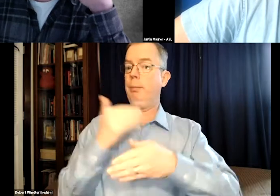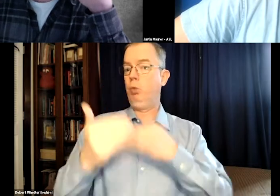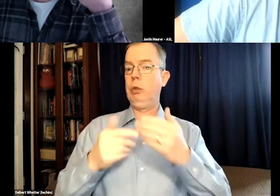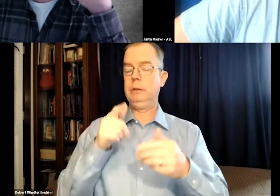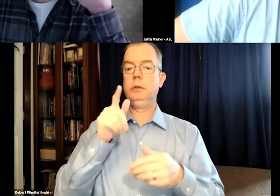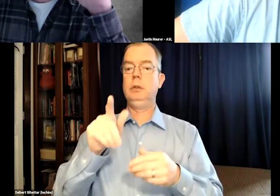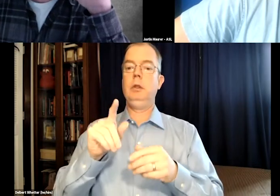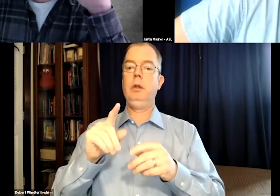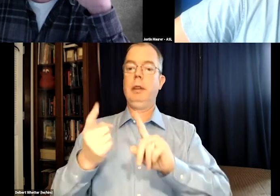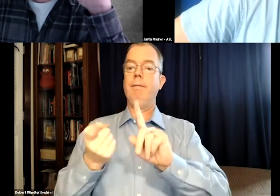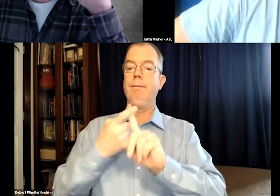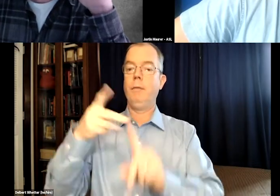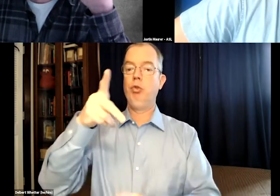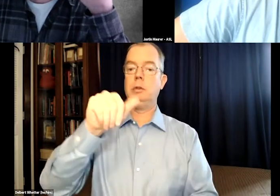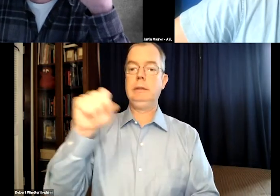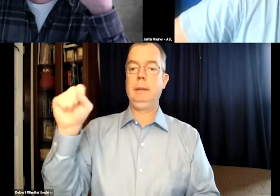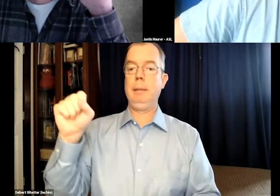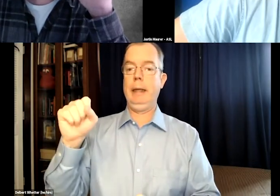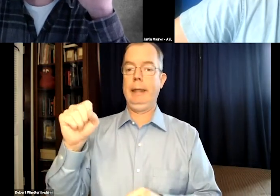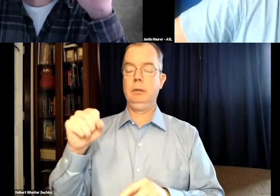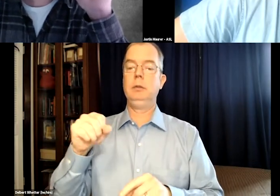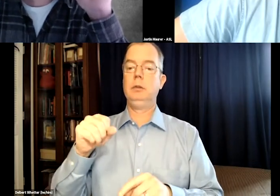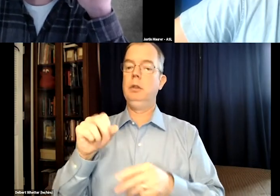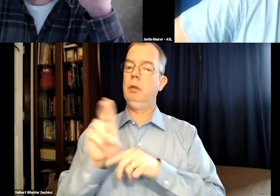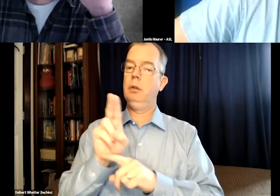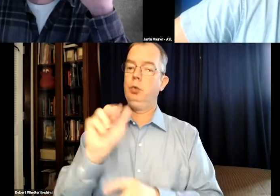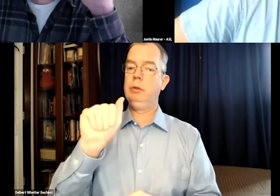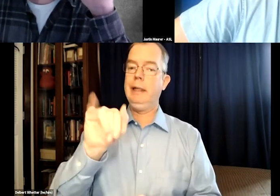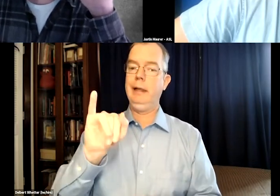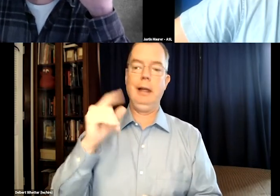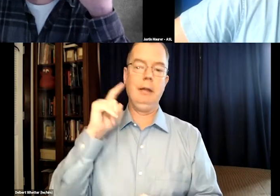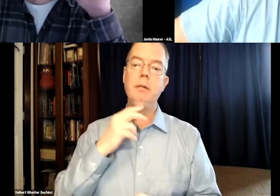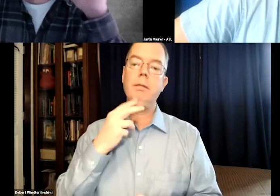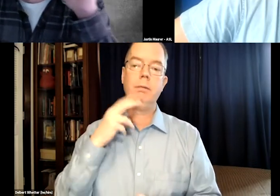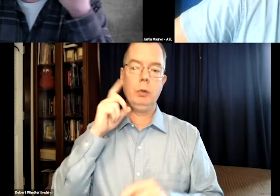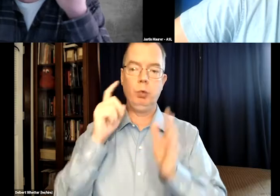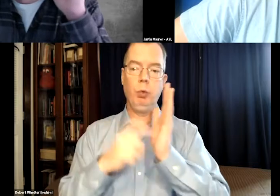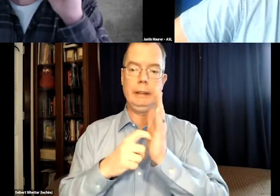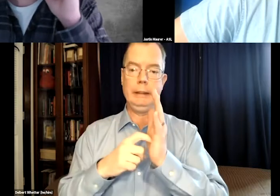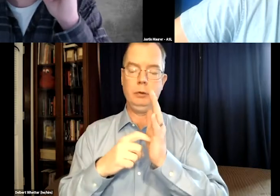because at that time, they were part of the process. So they would have a first pass where they